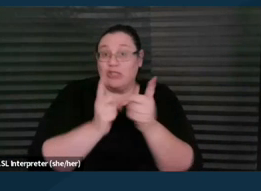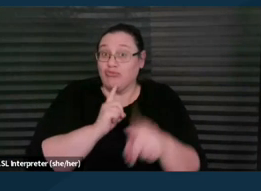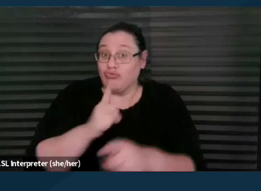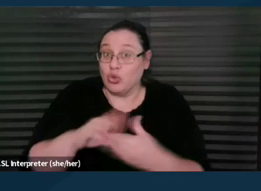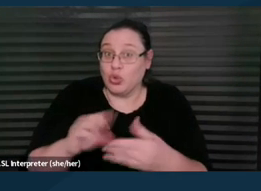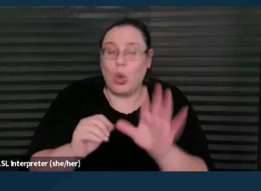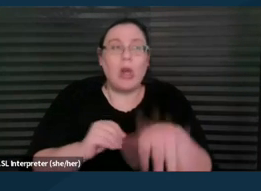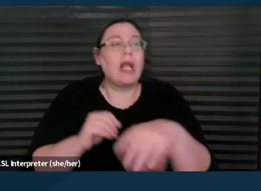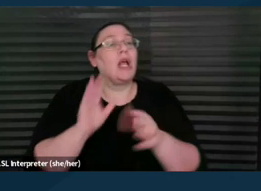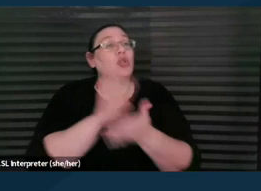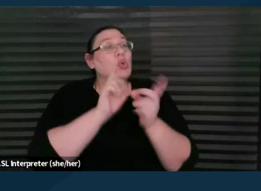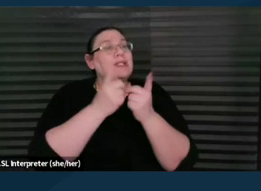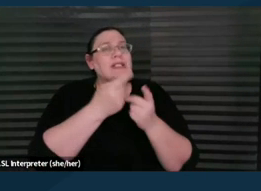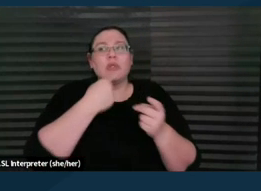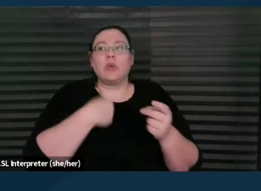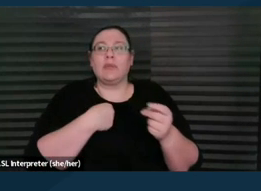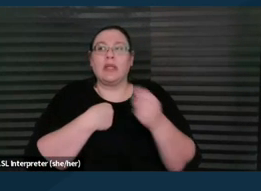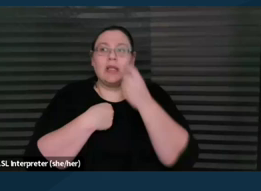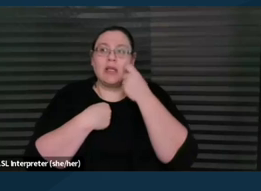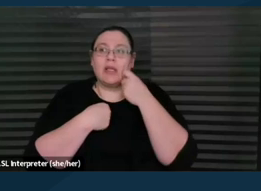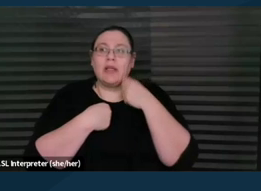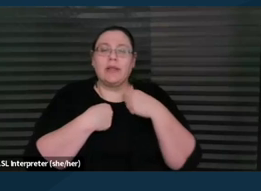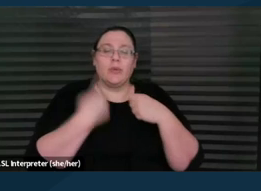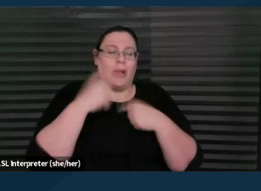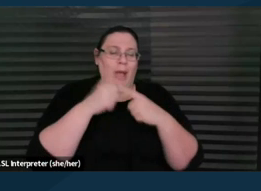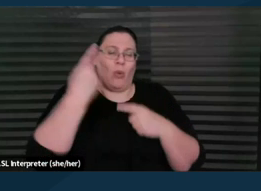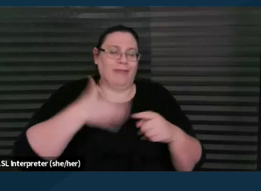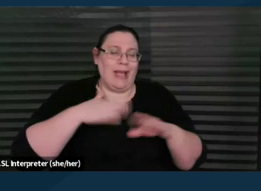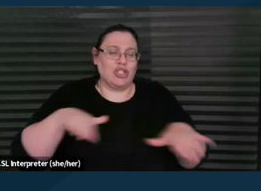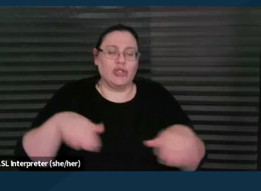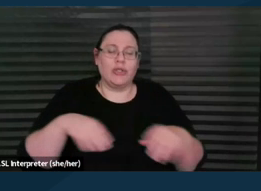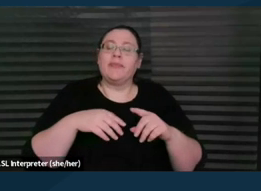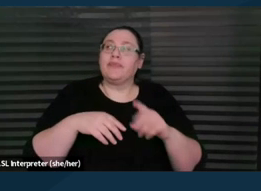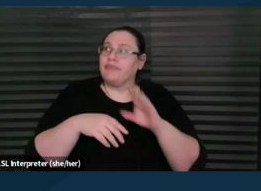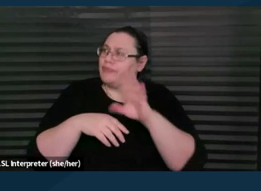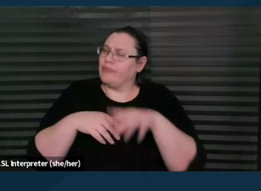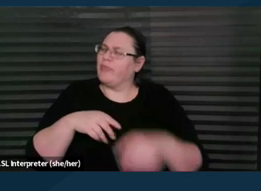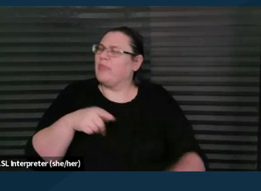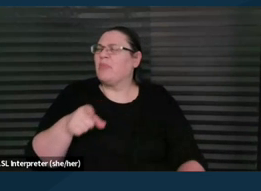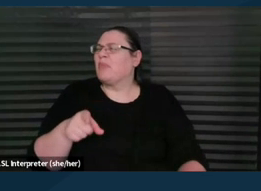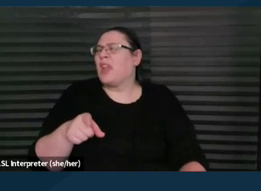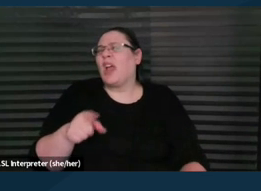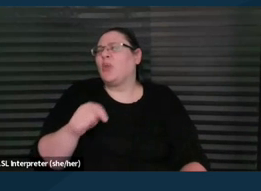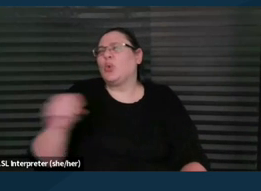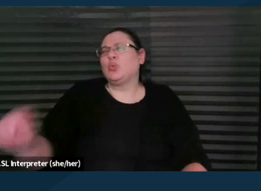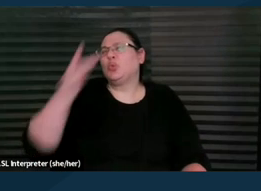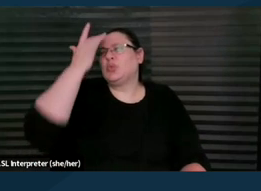saying to me about one of my children, "Well, you know, they're just way too smart for an IEP,"